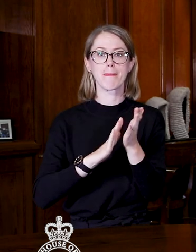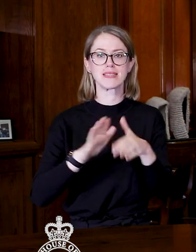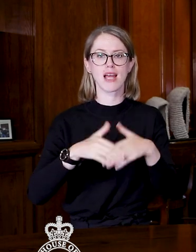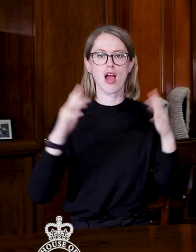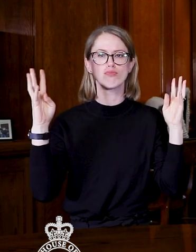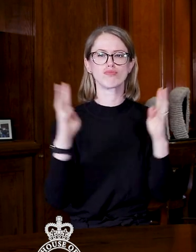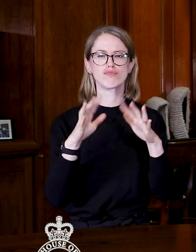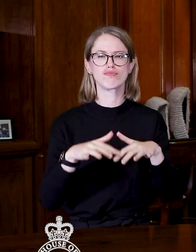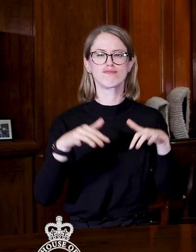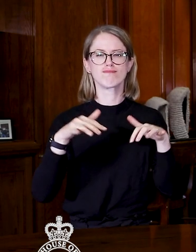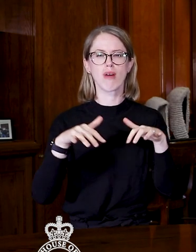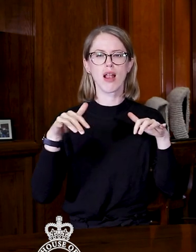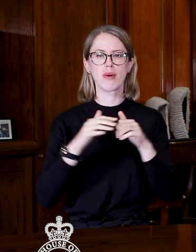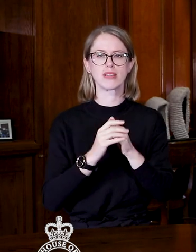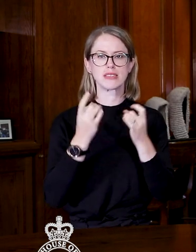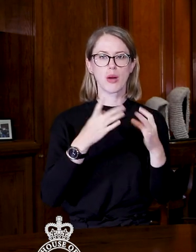We start off with Questions to Minister.